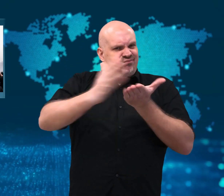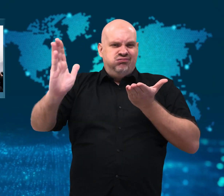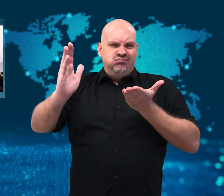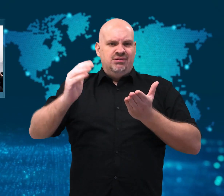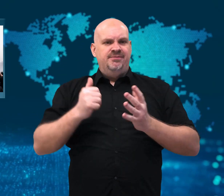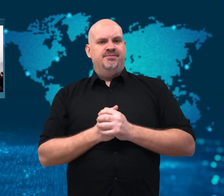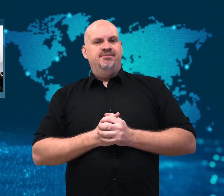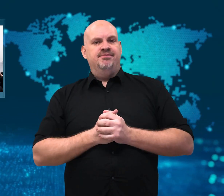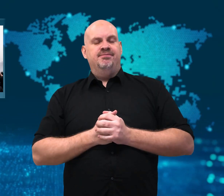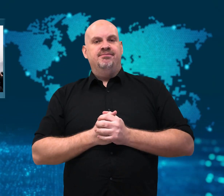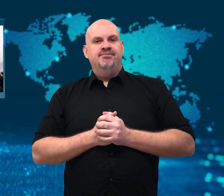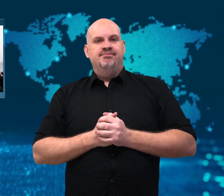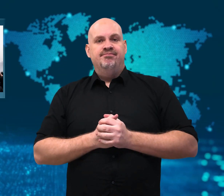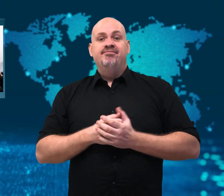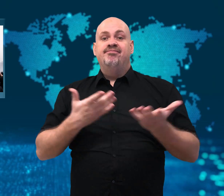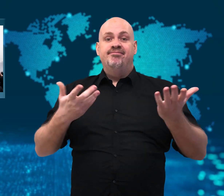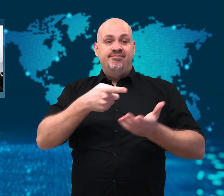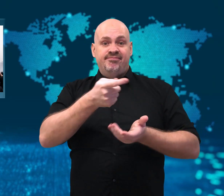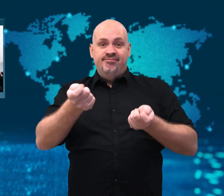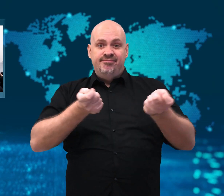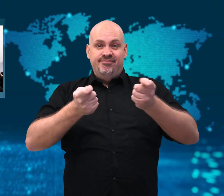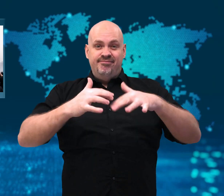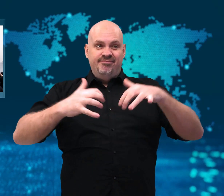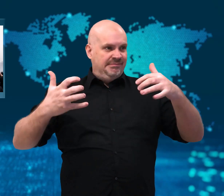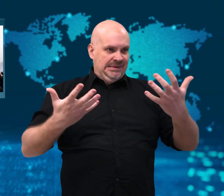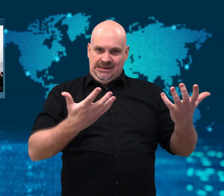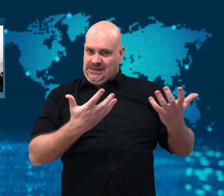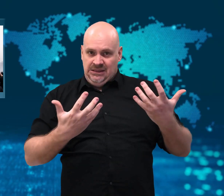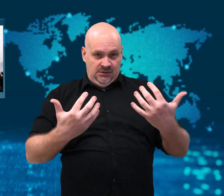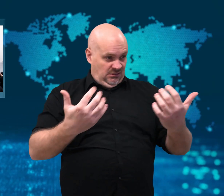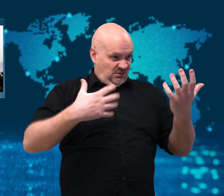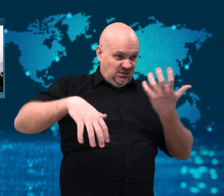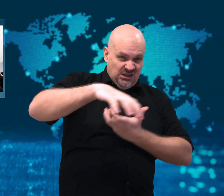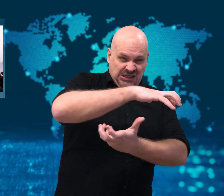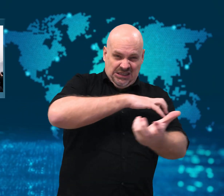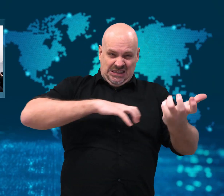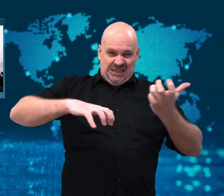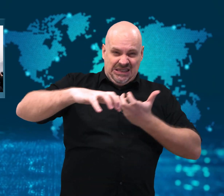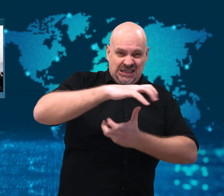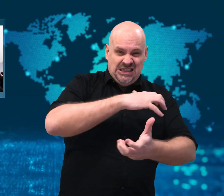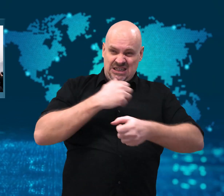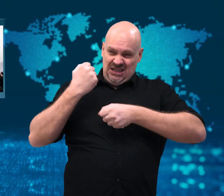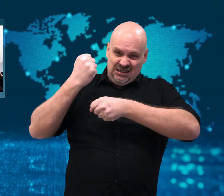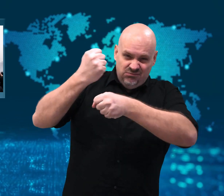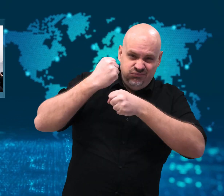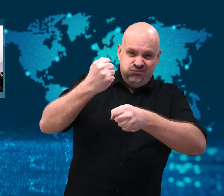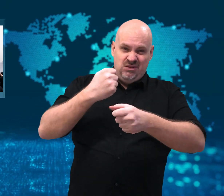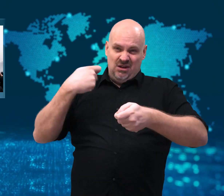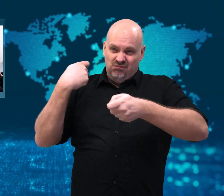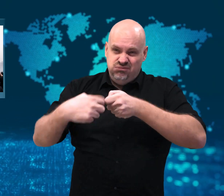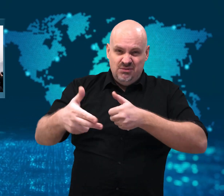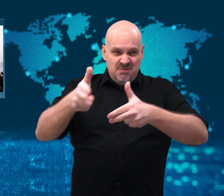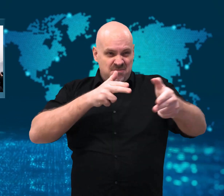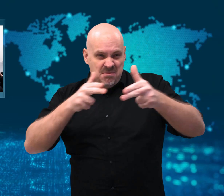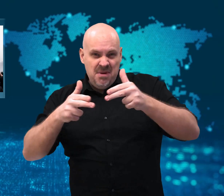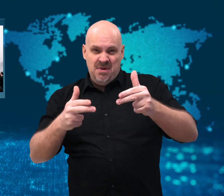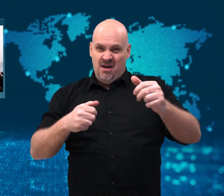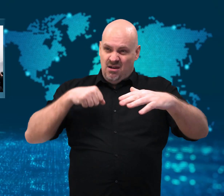The protestors called for longtime leader, Nursultan Nazarbayev,